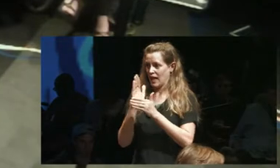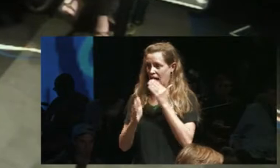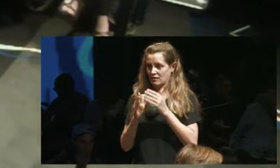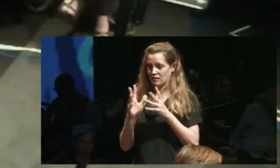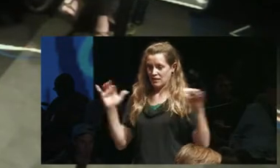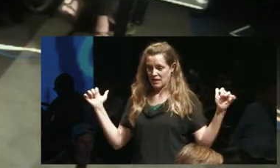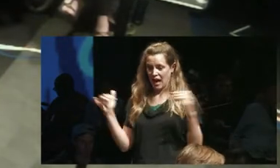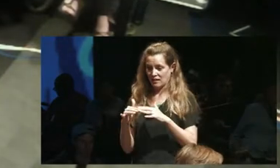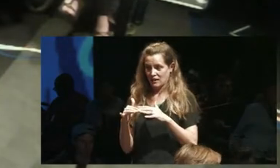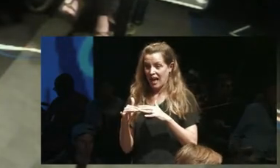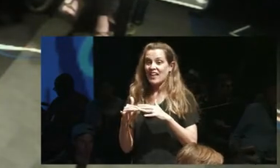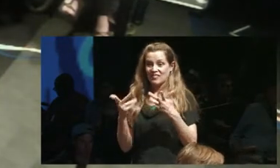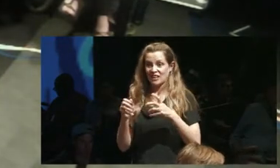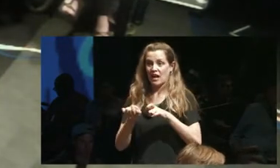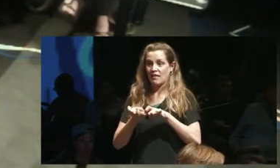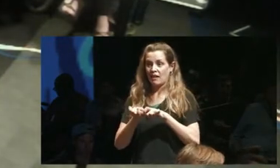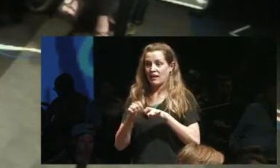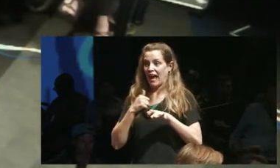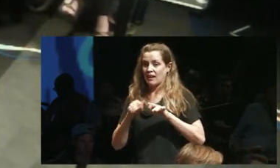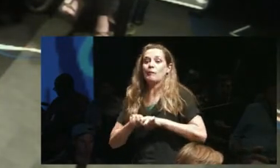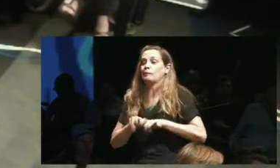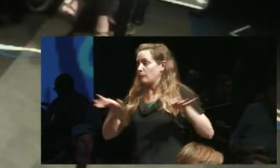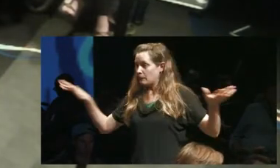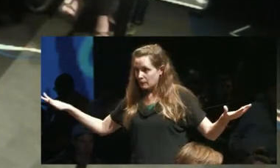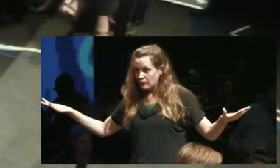of us are going to fan out across the country and then we're going to be like